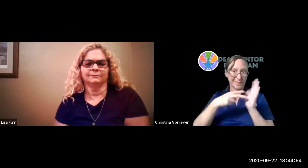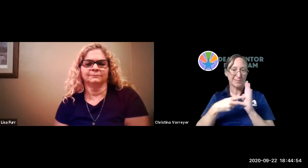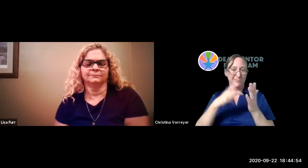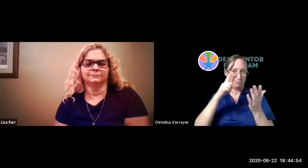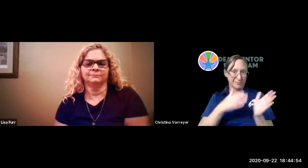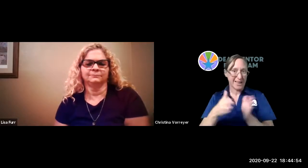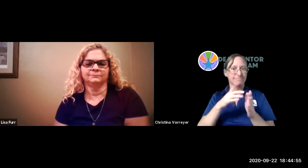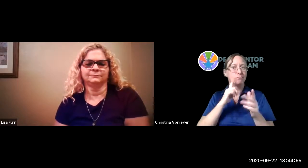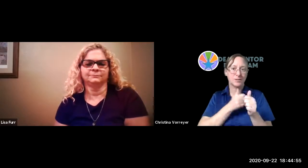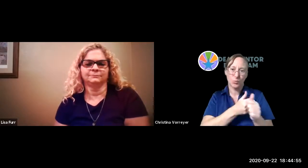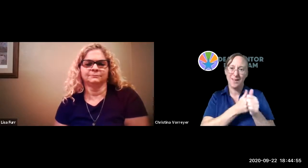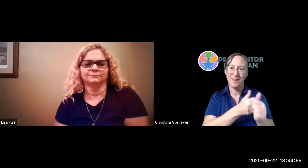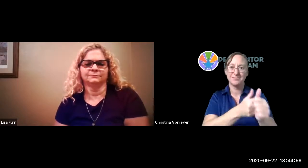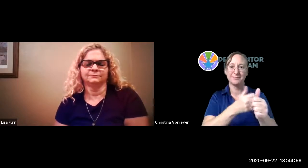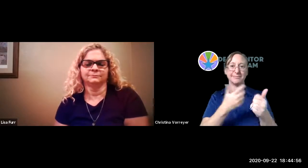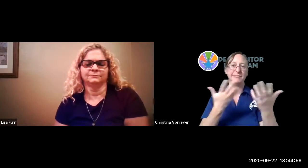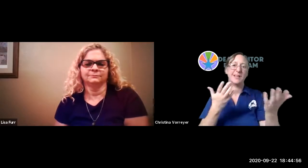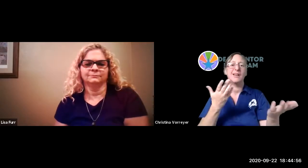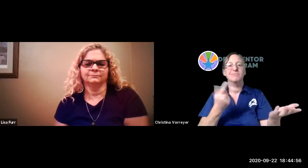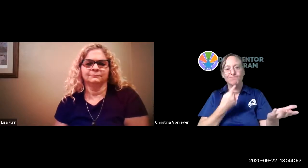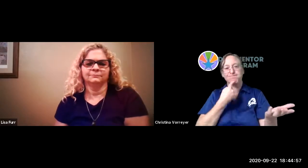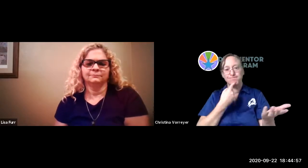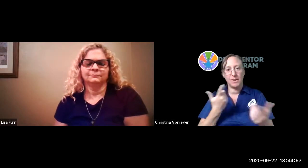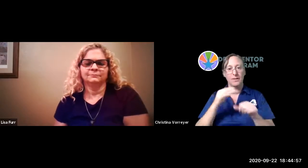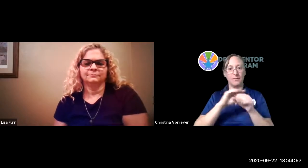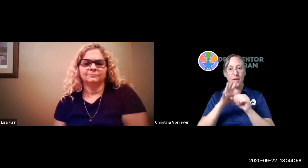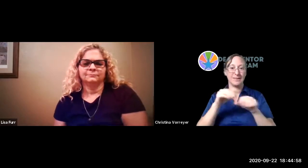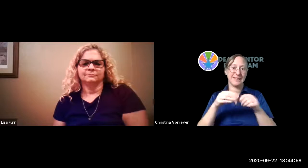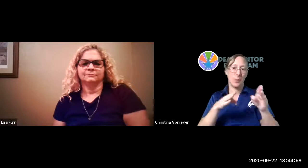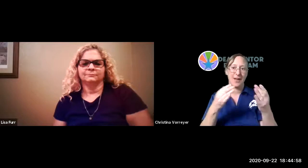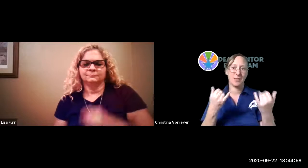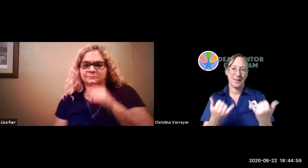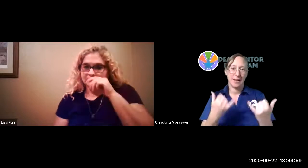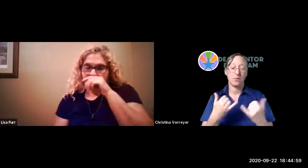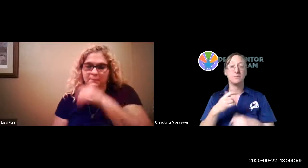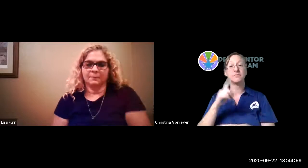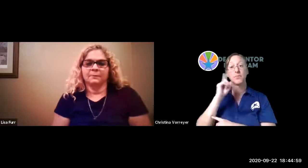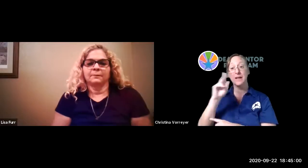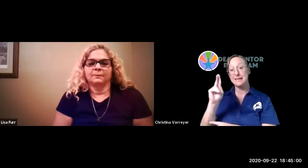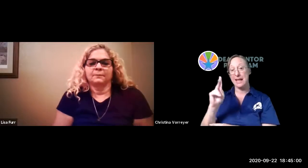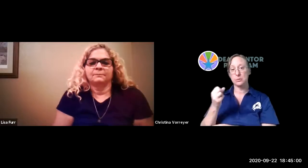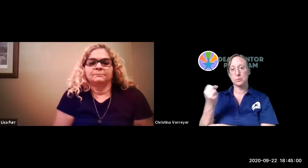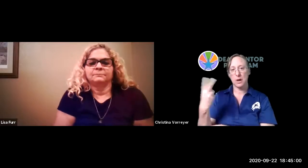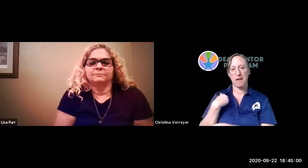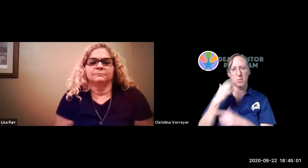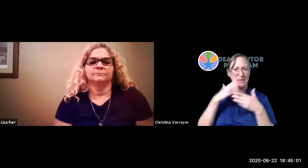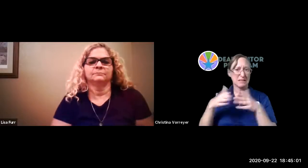this point it is our intention and our plan to keep track of those students and assess them